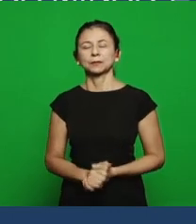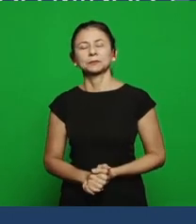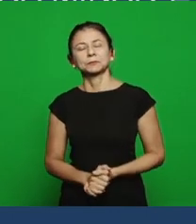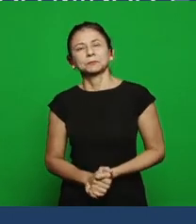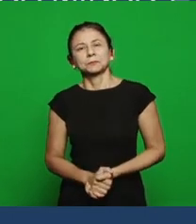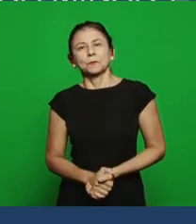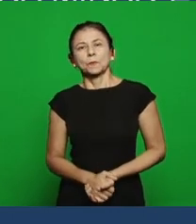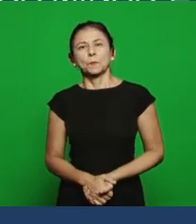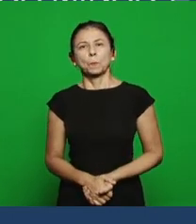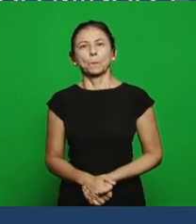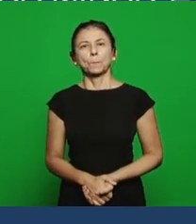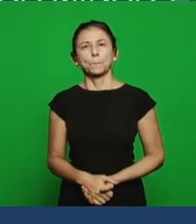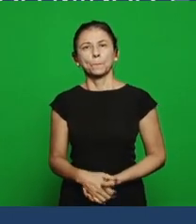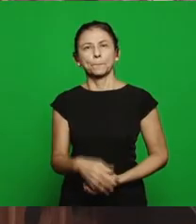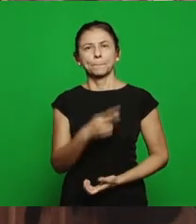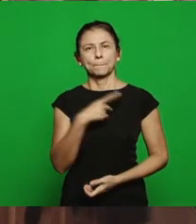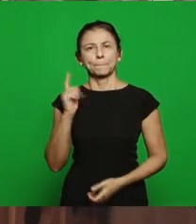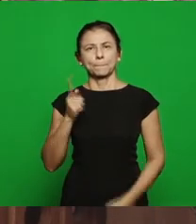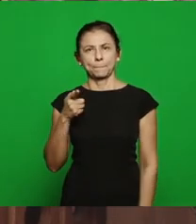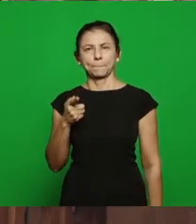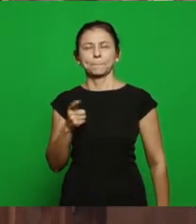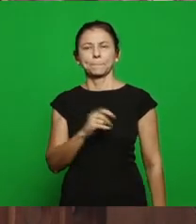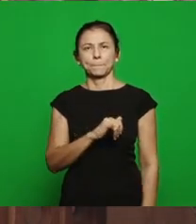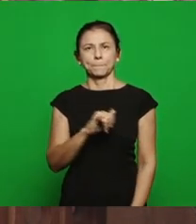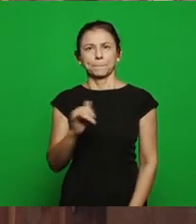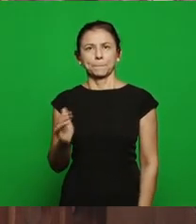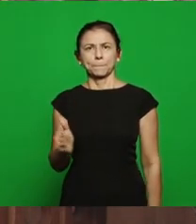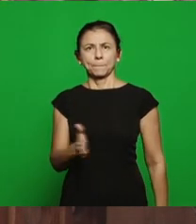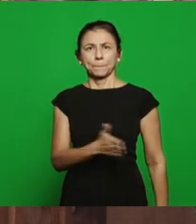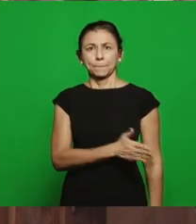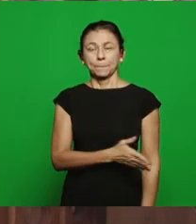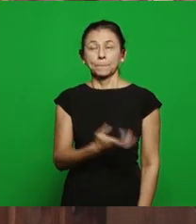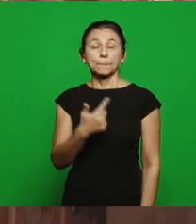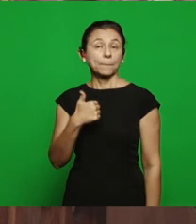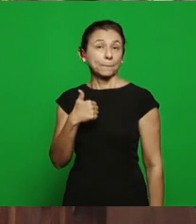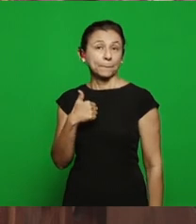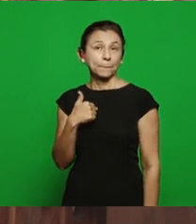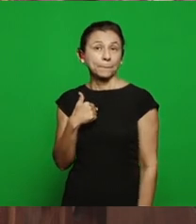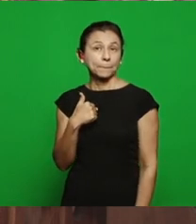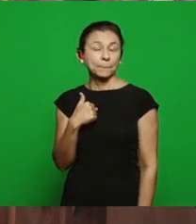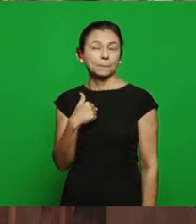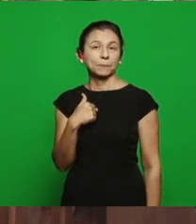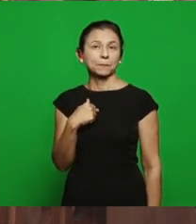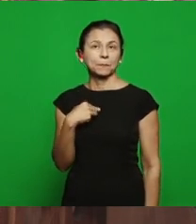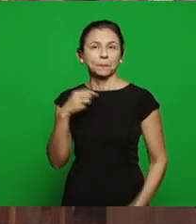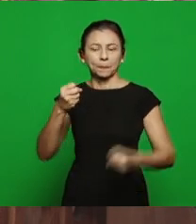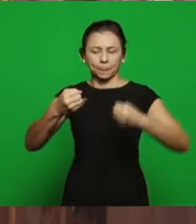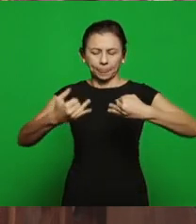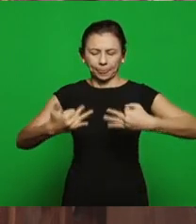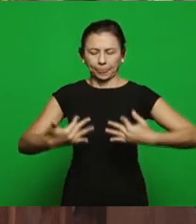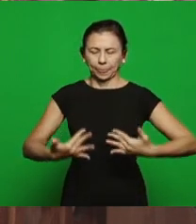about the question with Pastor Gedelti I'll just get into the part about the